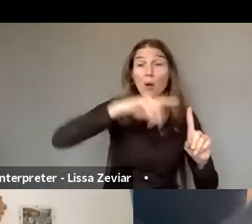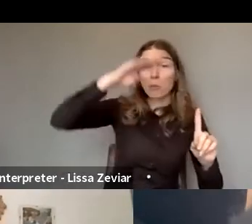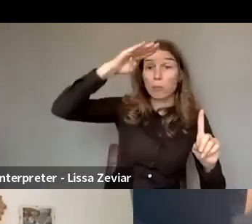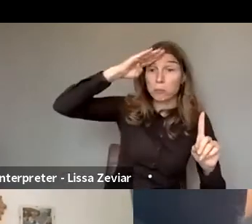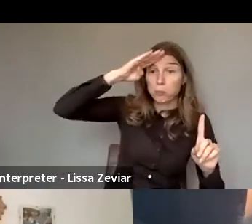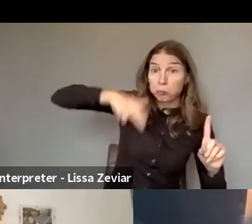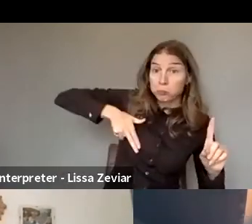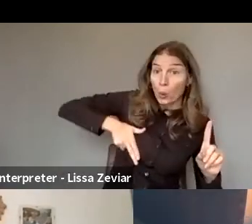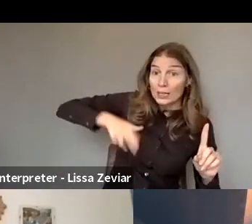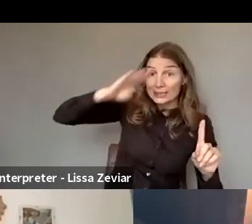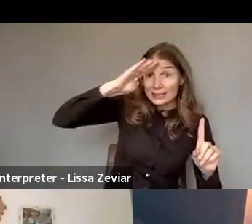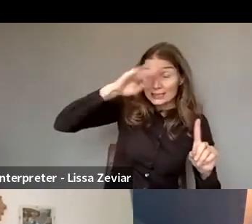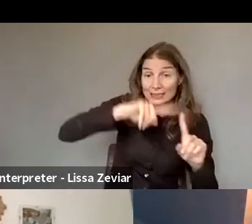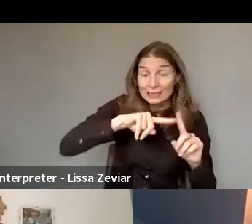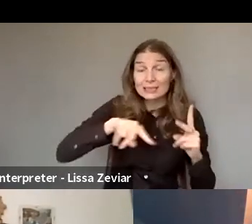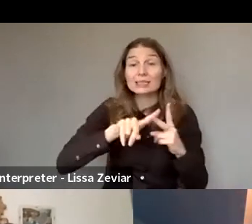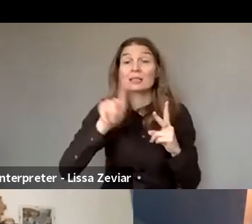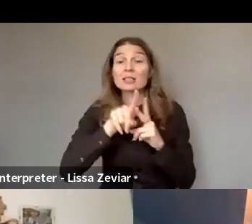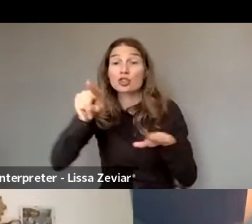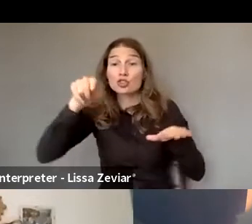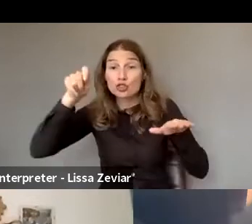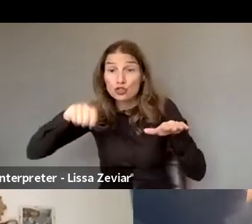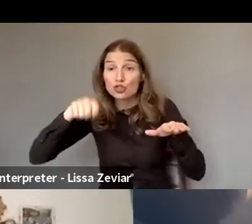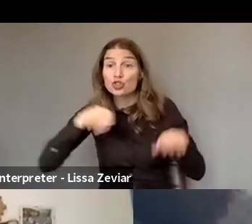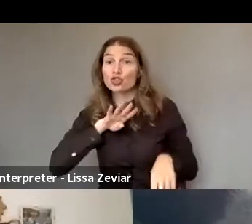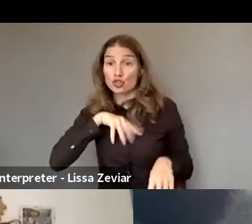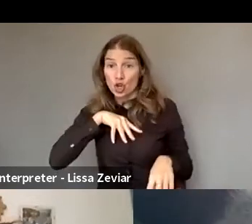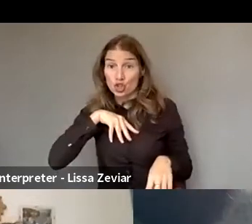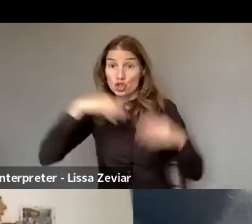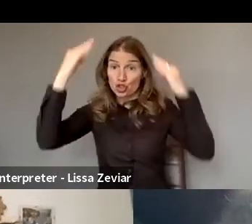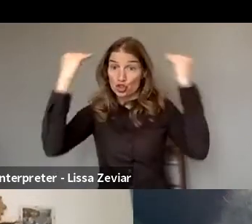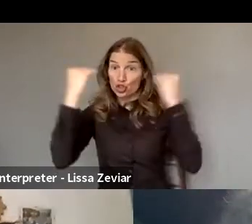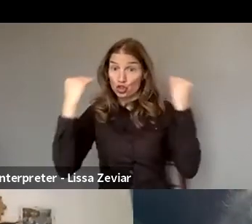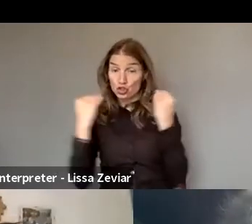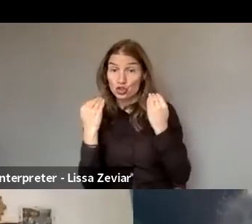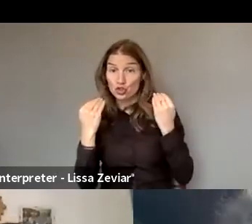on women with disabilities so the can know more